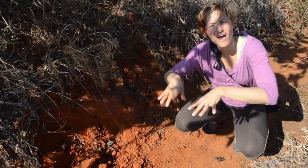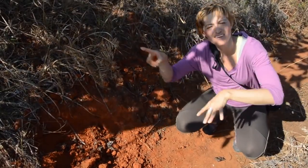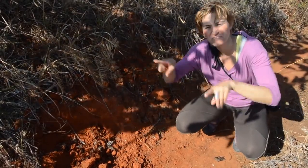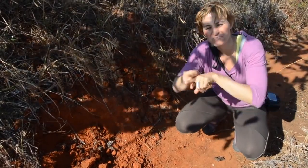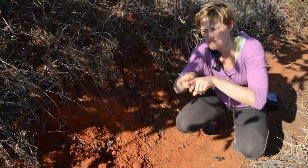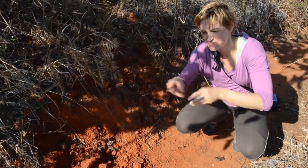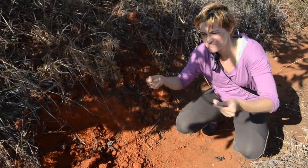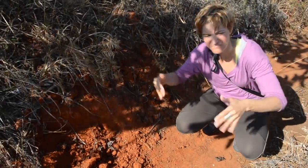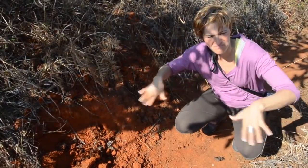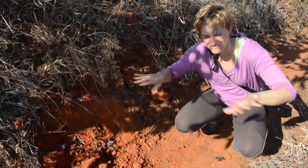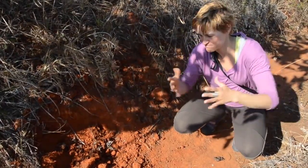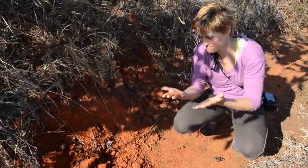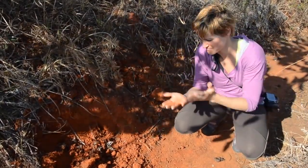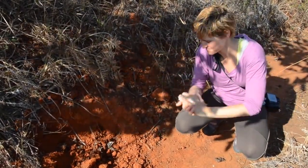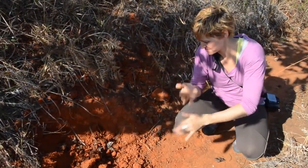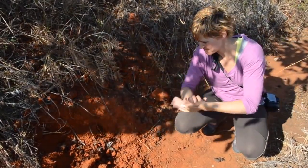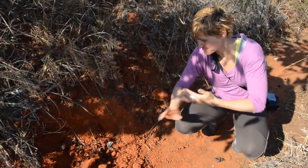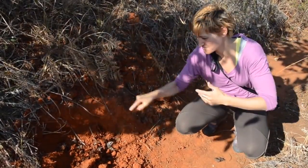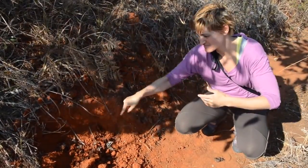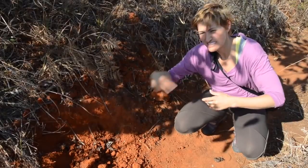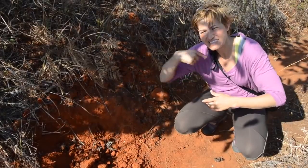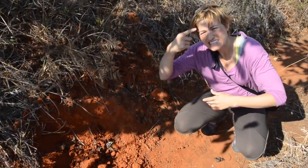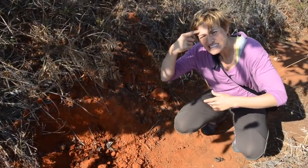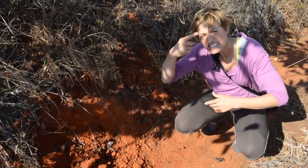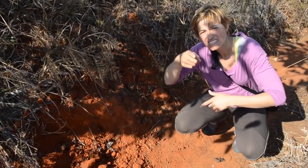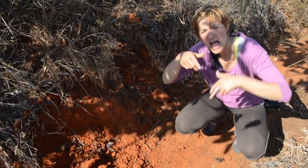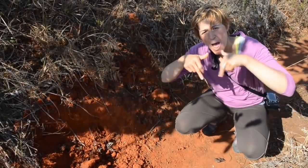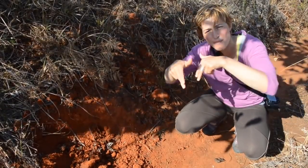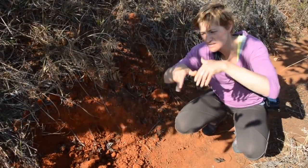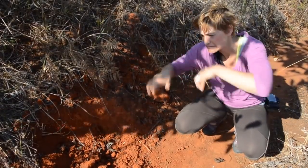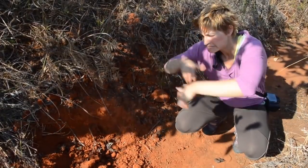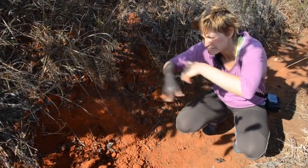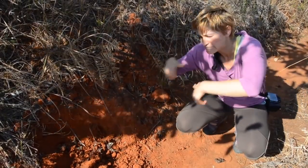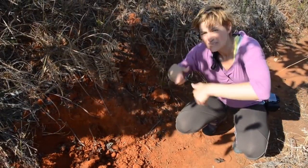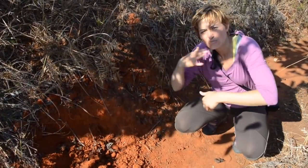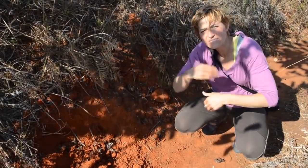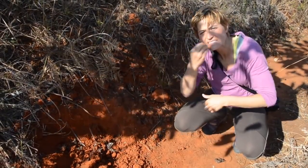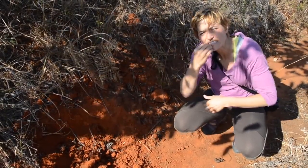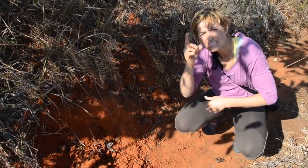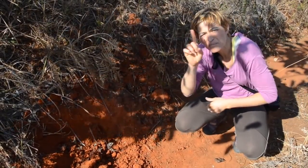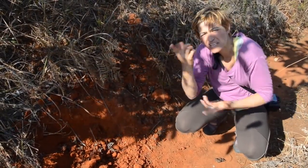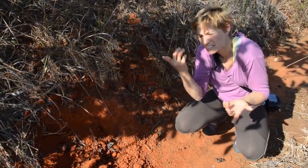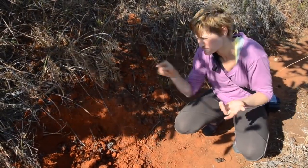Red soil is also similar to Australian’s terrain. I think this was dug by an animal